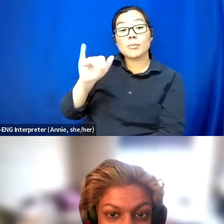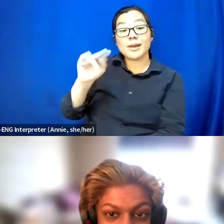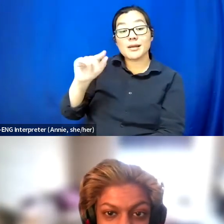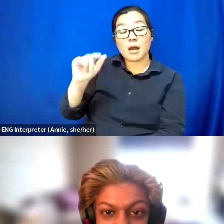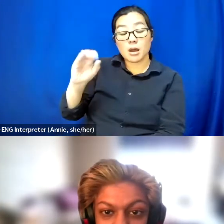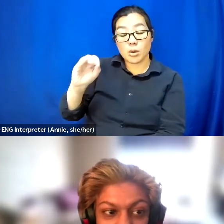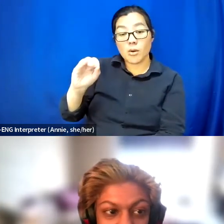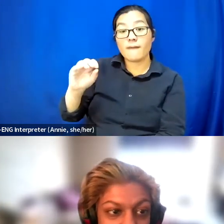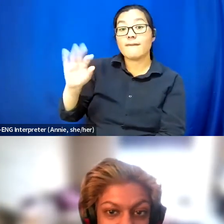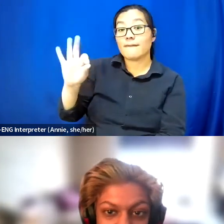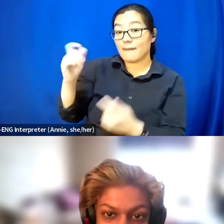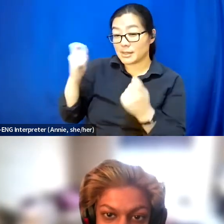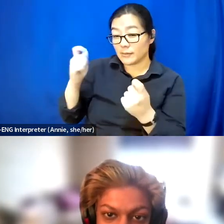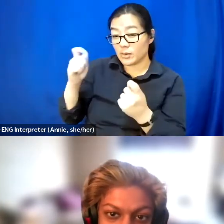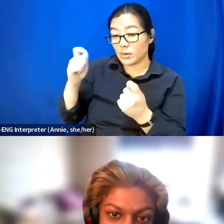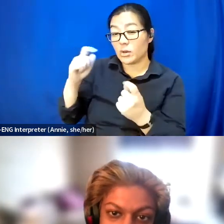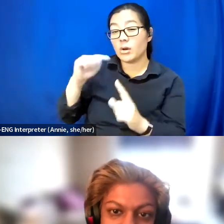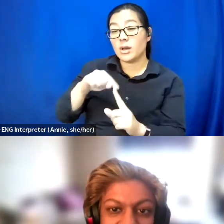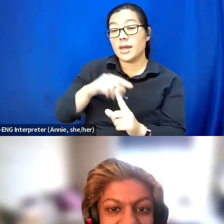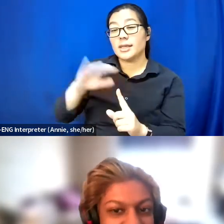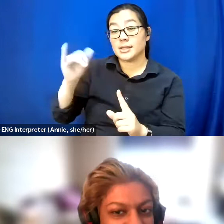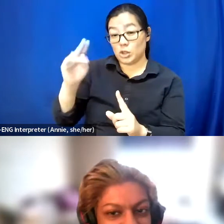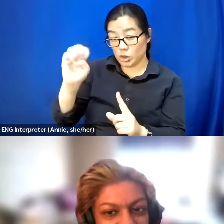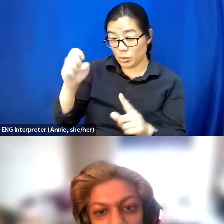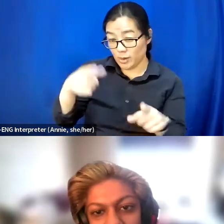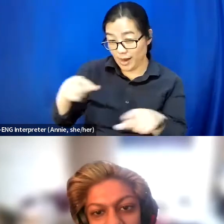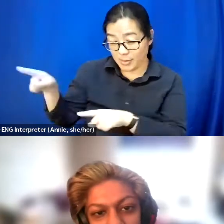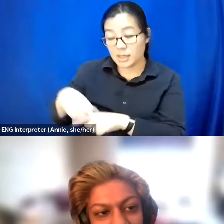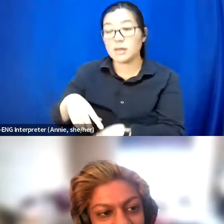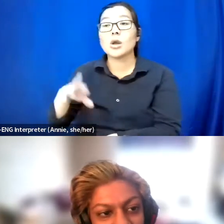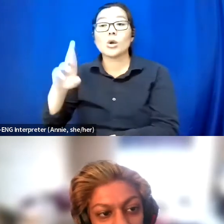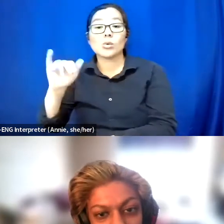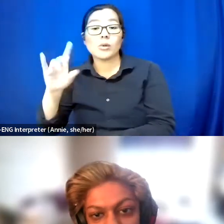So Radio LUMI will have all of our amazing content going up at that point.